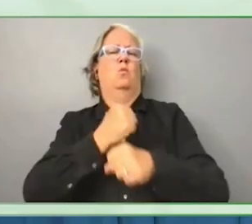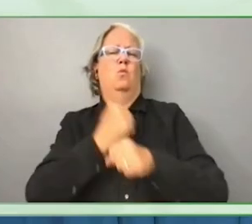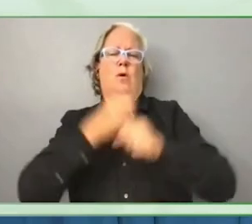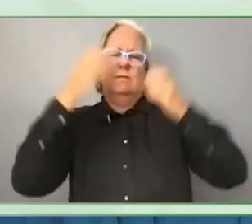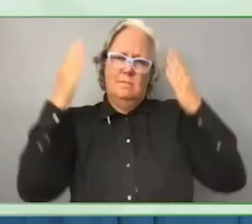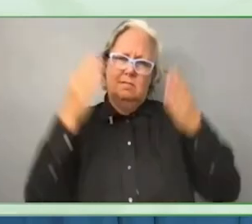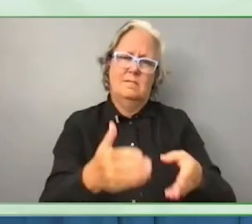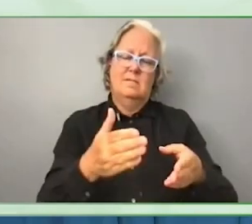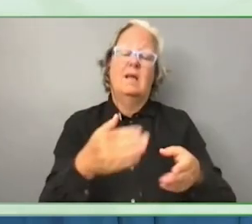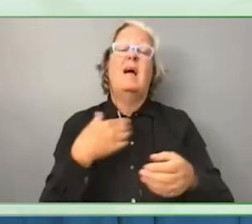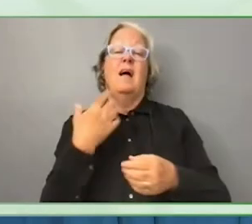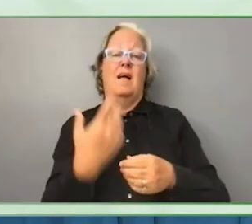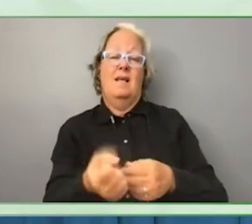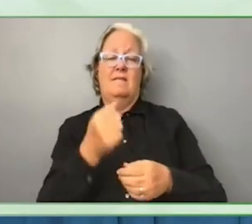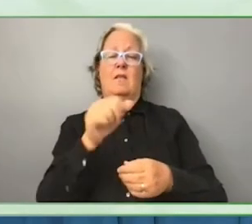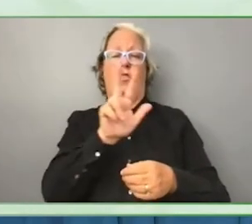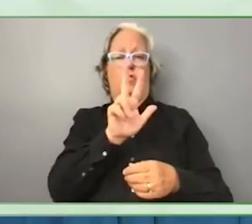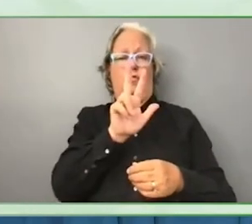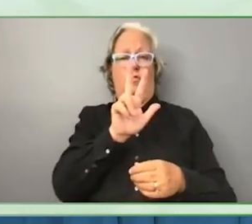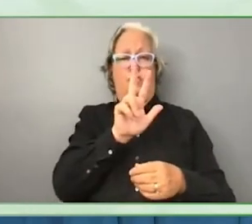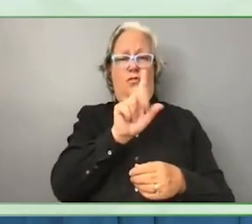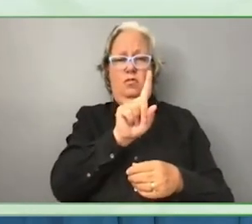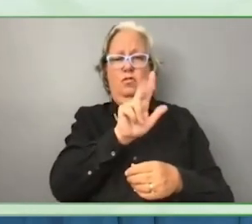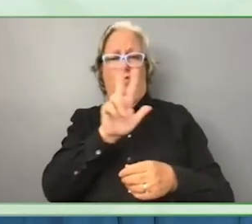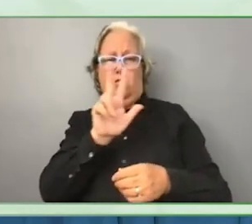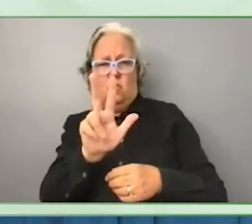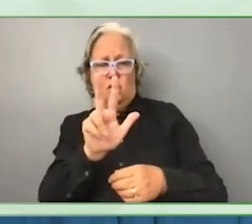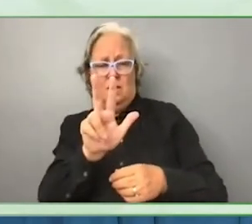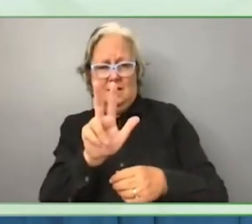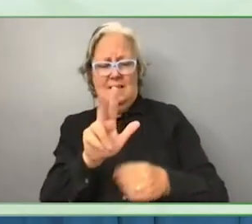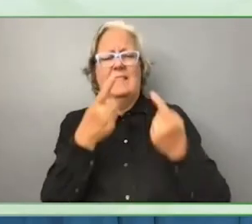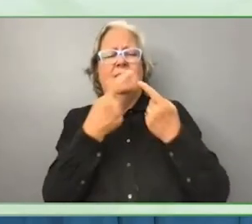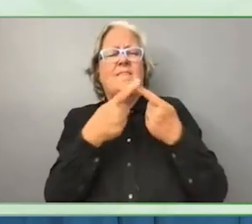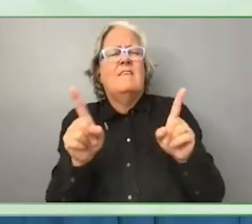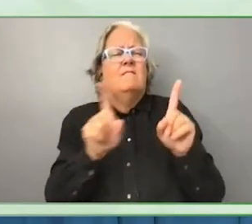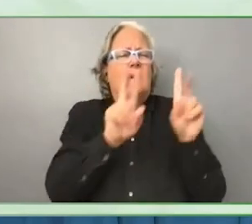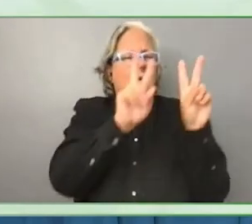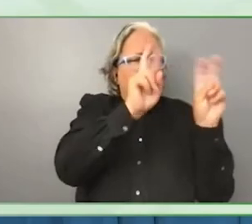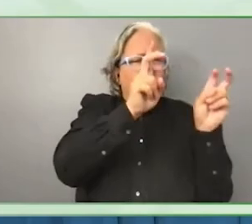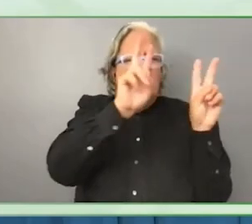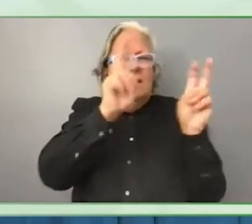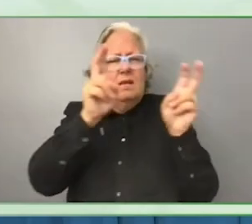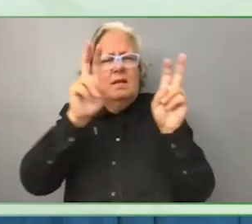thematic collaborations driving the work of the funders.